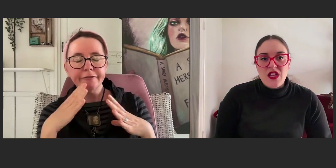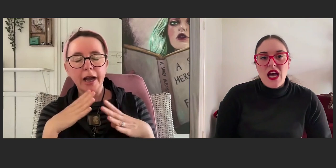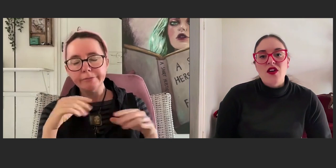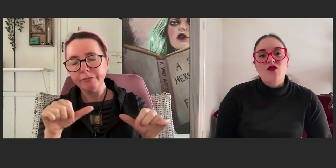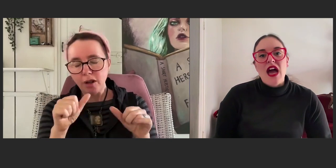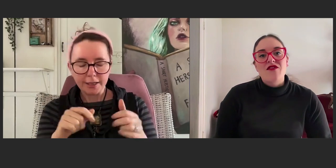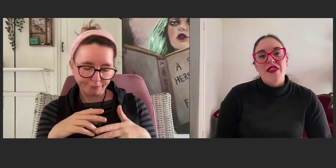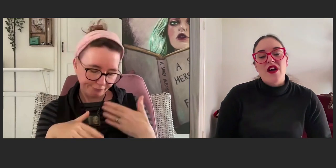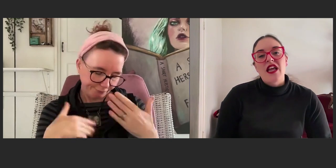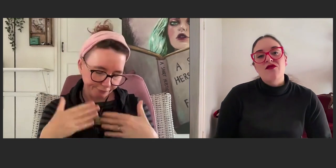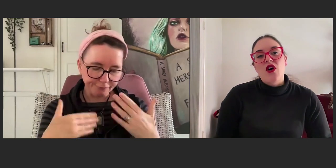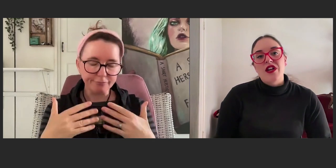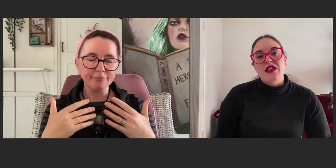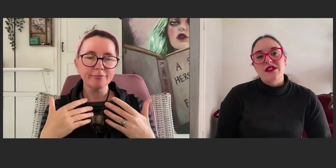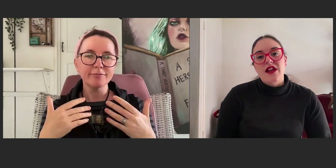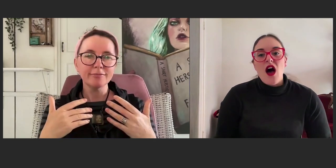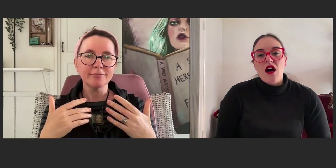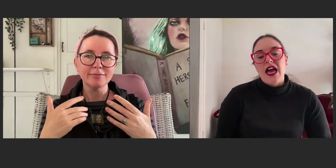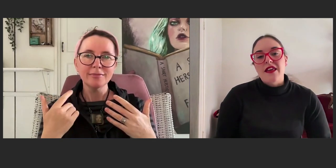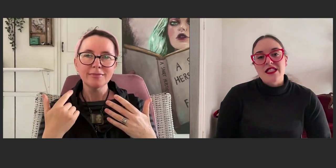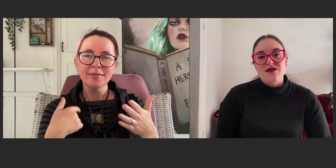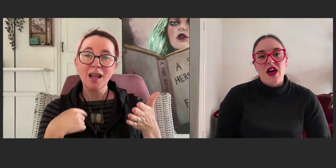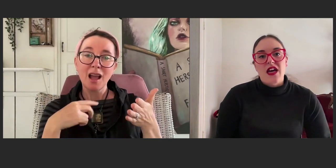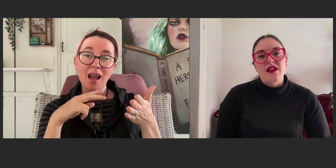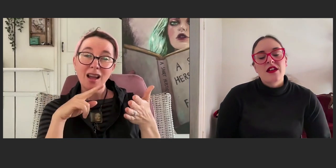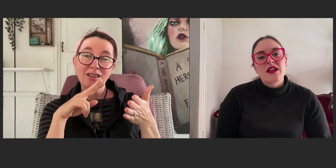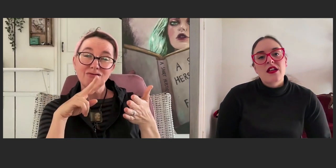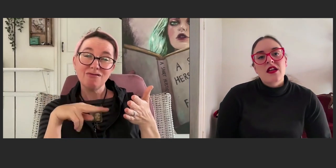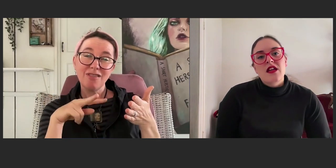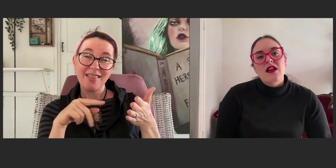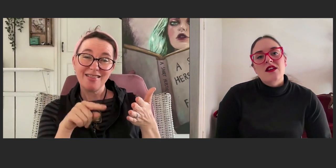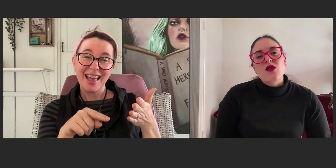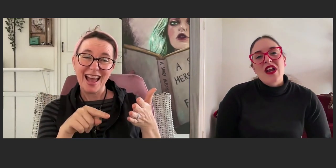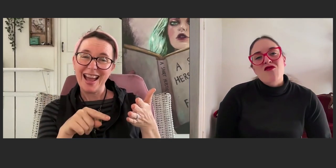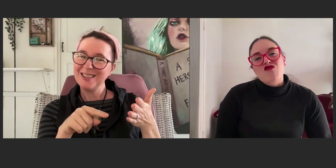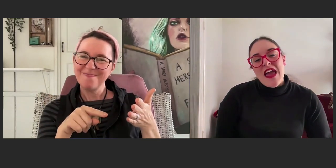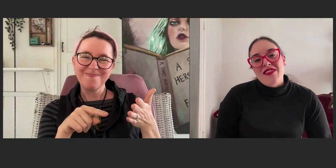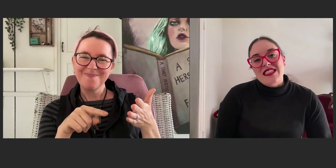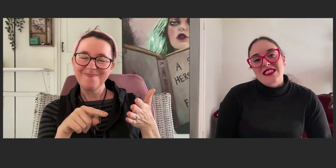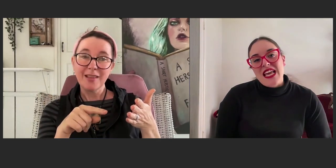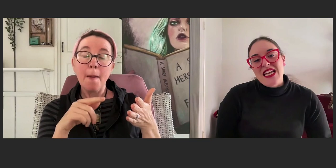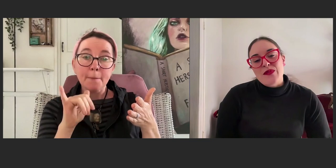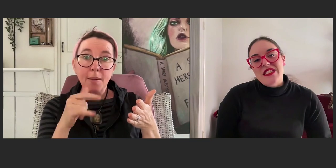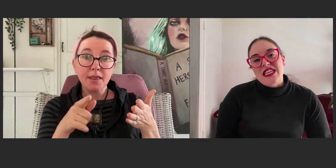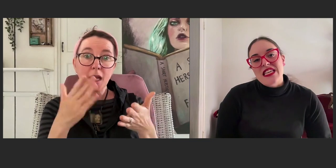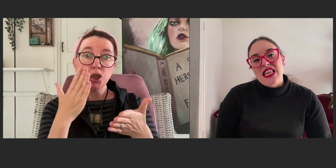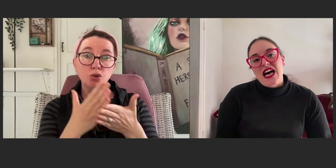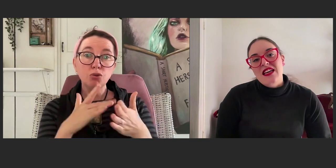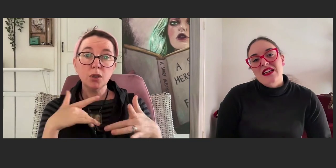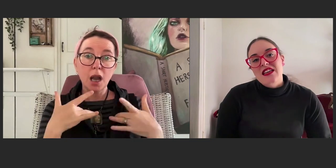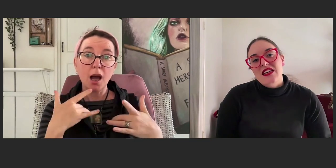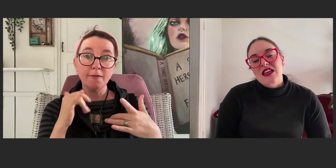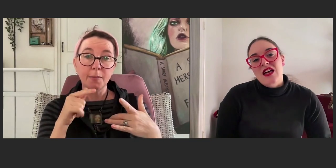And the grandfather kind of nodded and said, "Oh okay, that's fine." So, when I read this scene in particular,